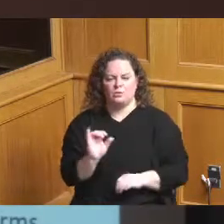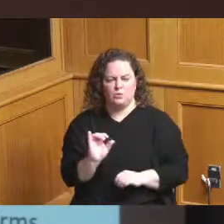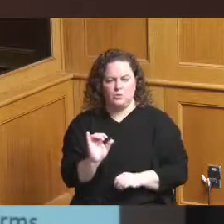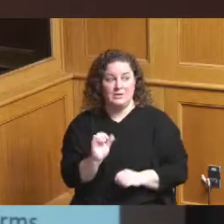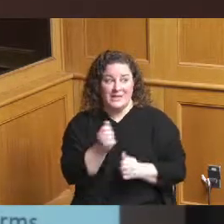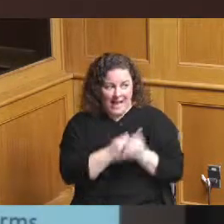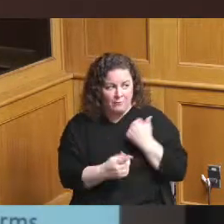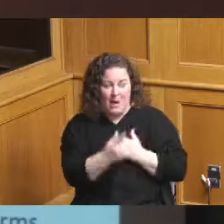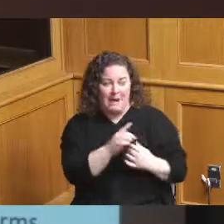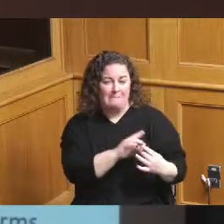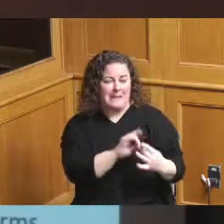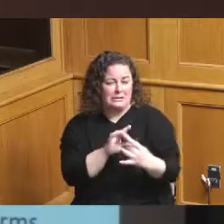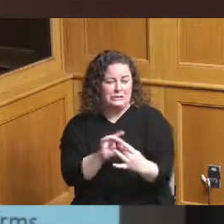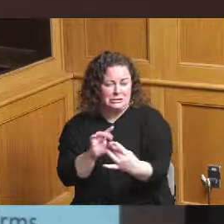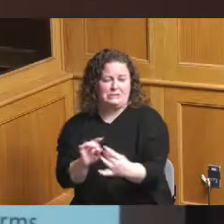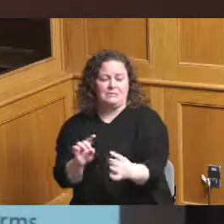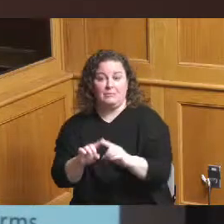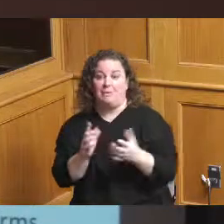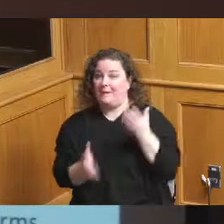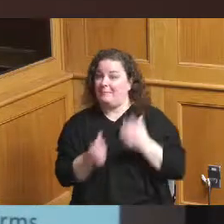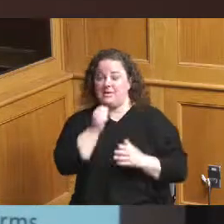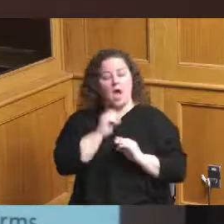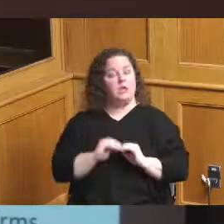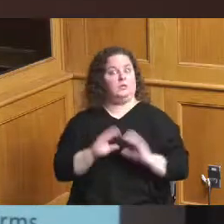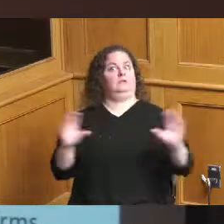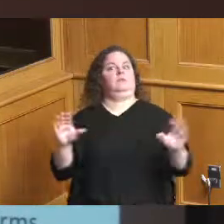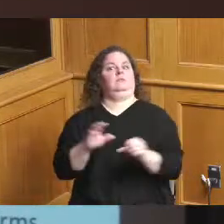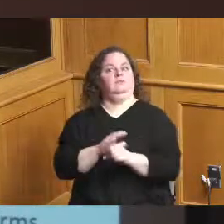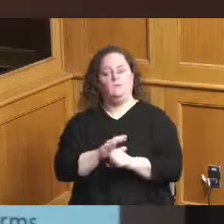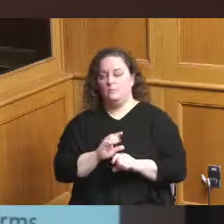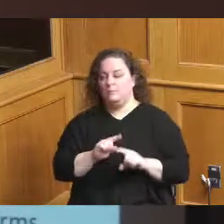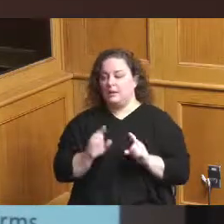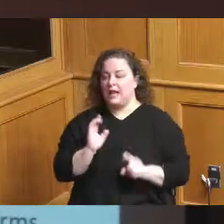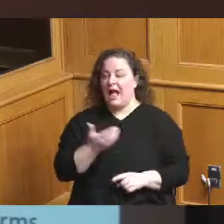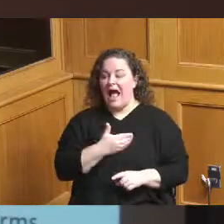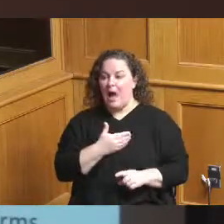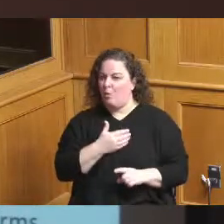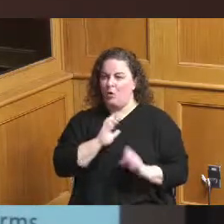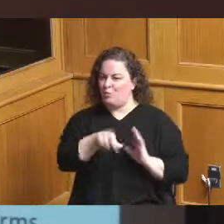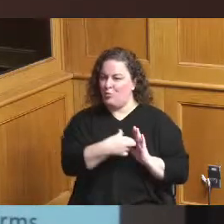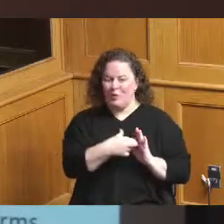I'm not sure it's totally clear is that our role here is not as the developer we're not looking to